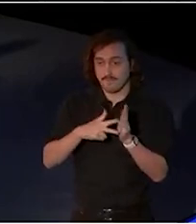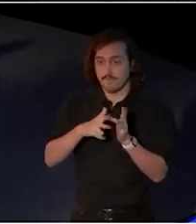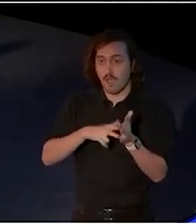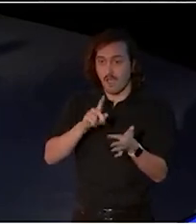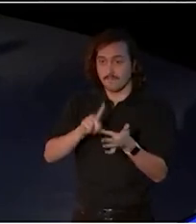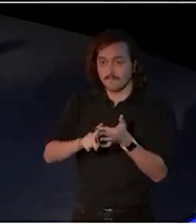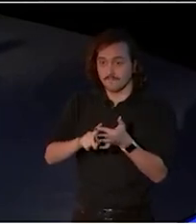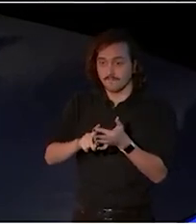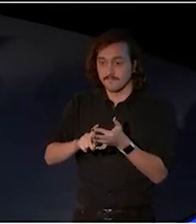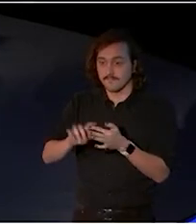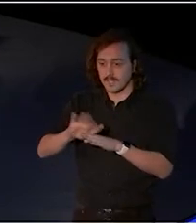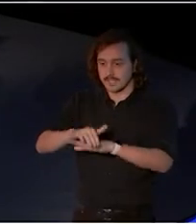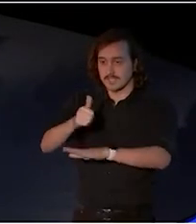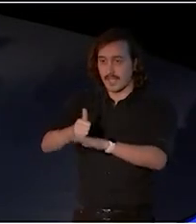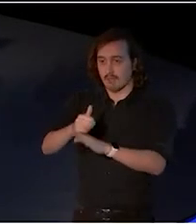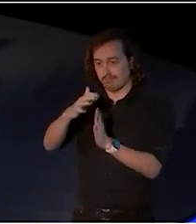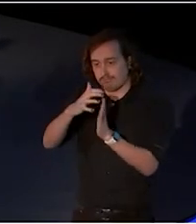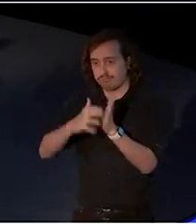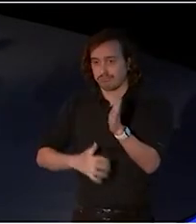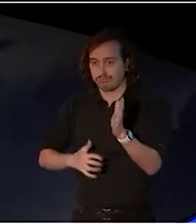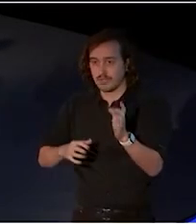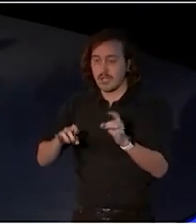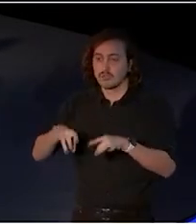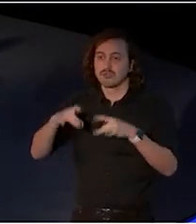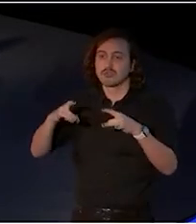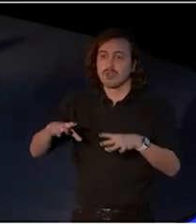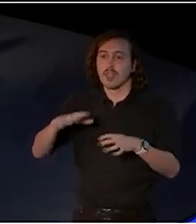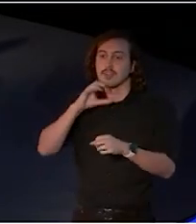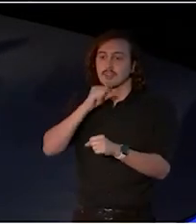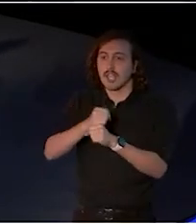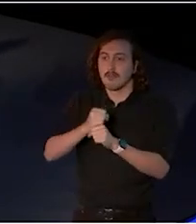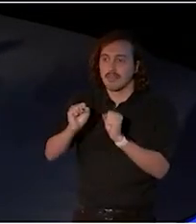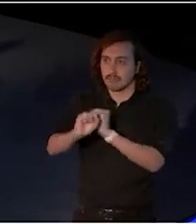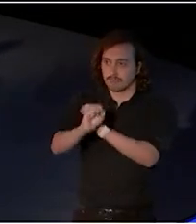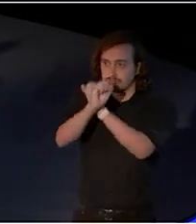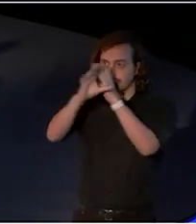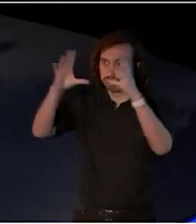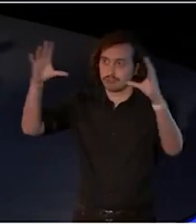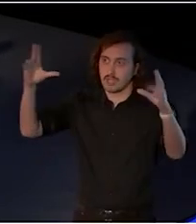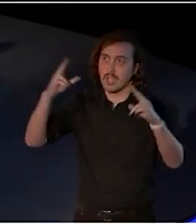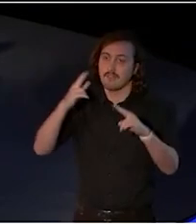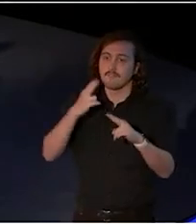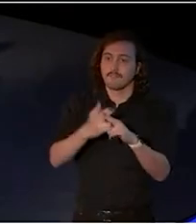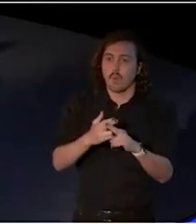vision of a place for every story and a story for every place,